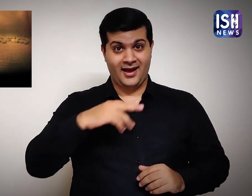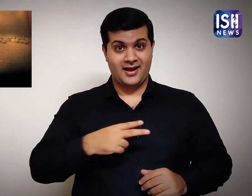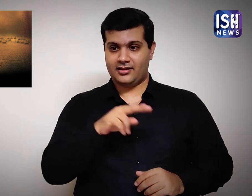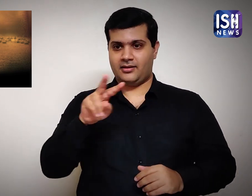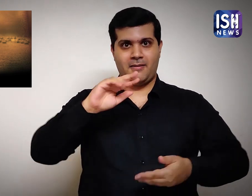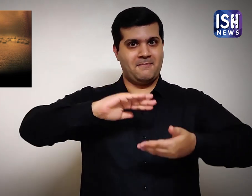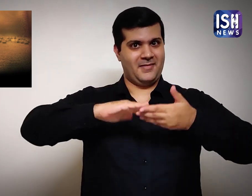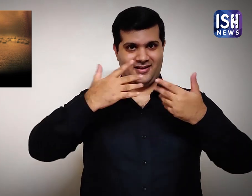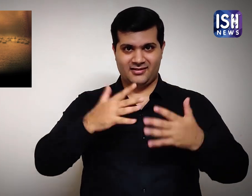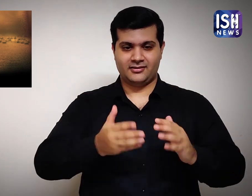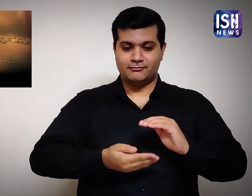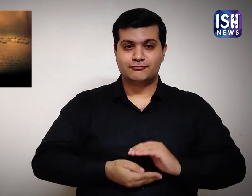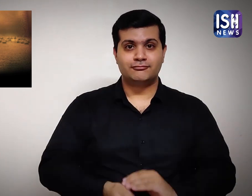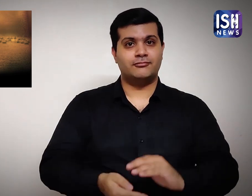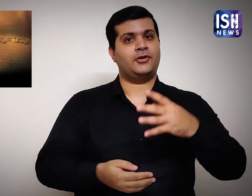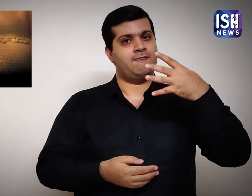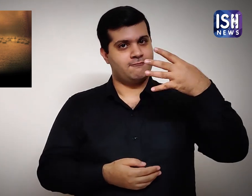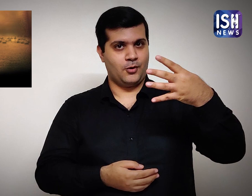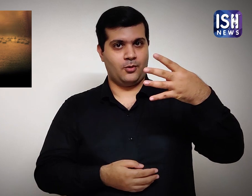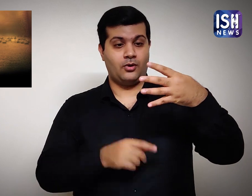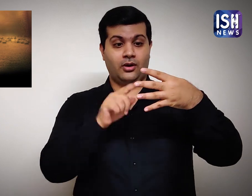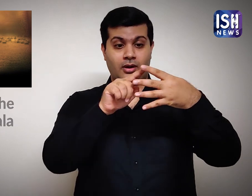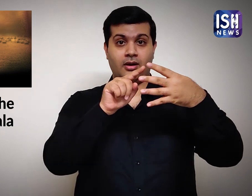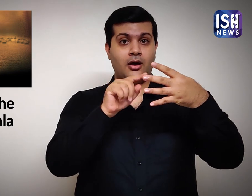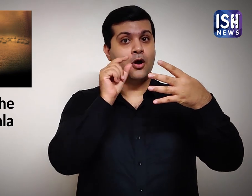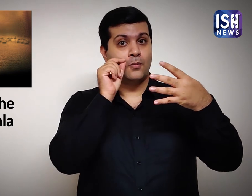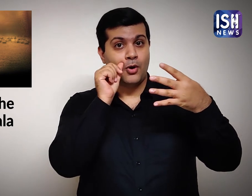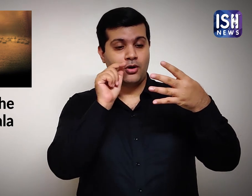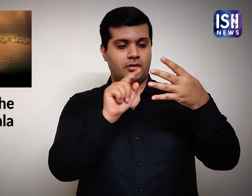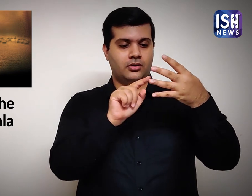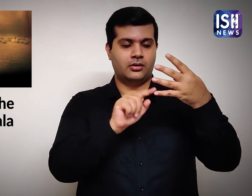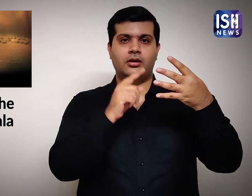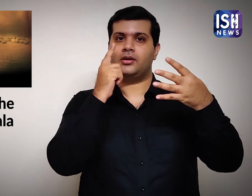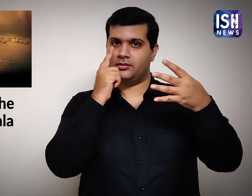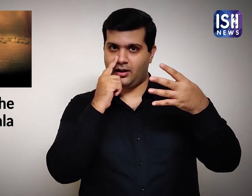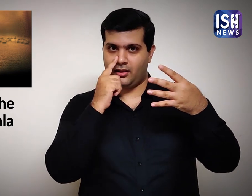and they both had four offsprings. Two were sons and two were daughters.